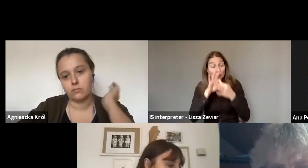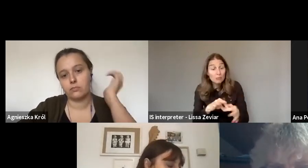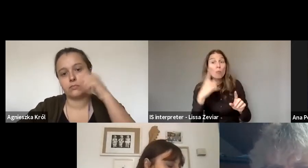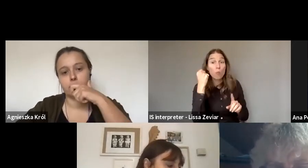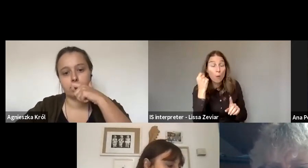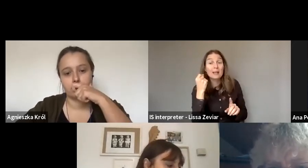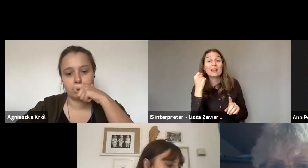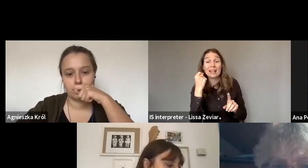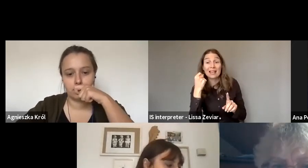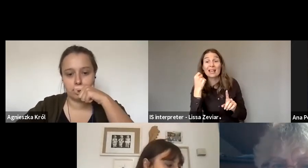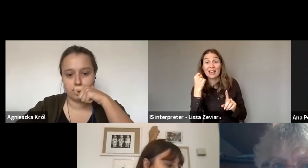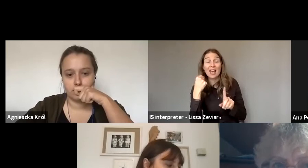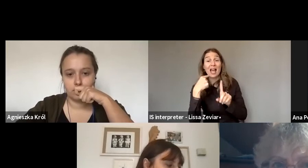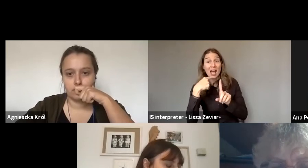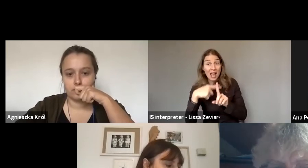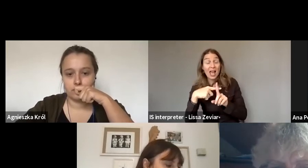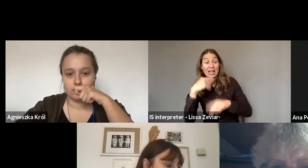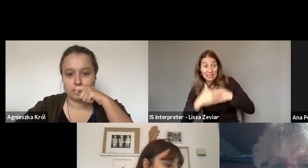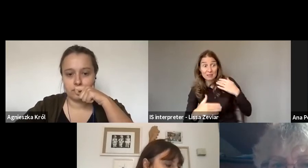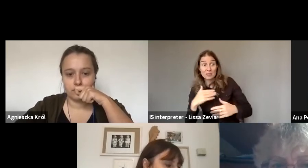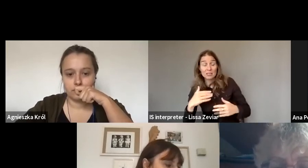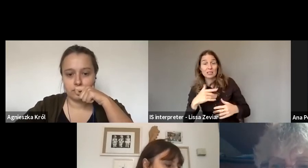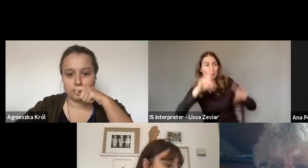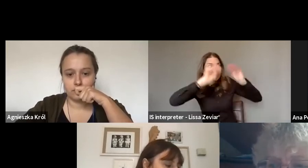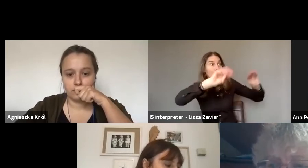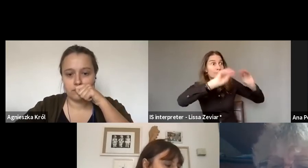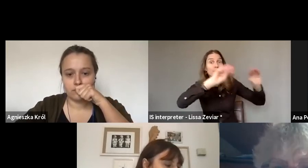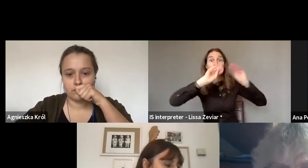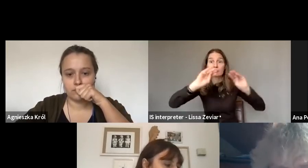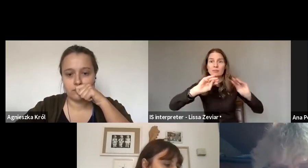how it's for those women to file a complaint,